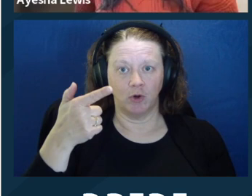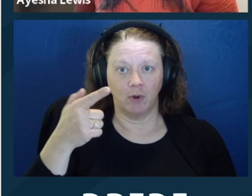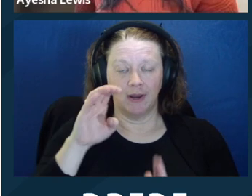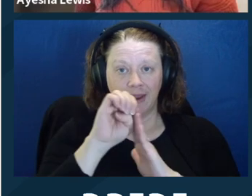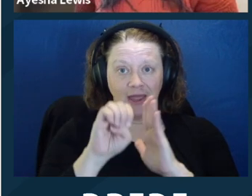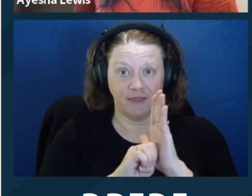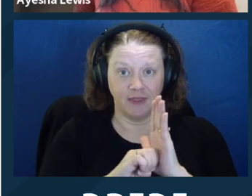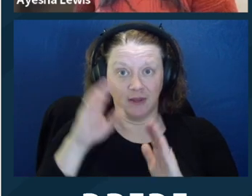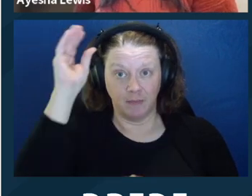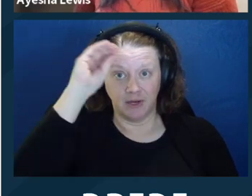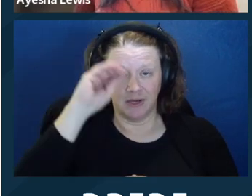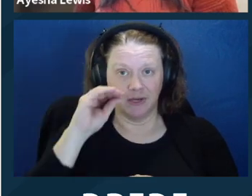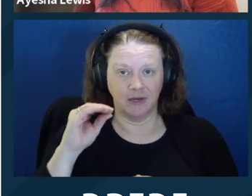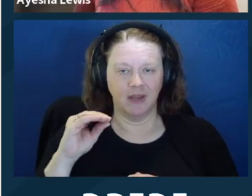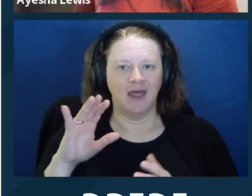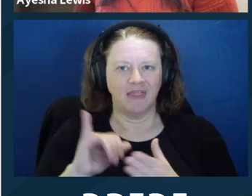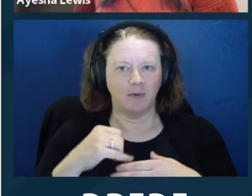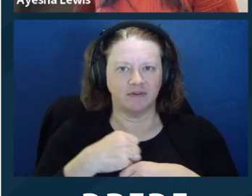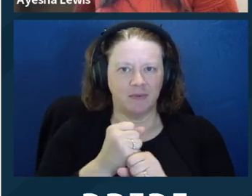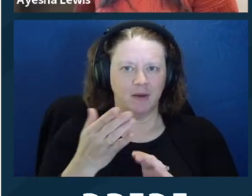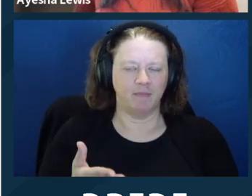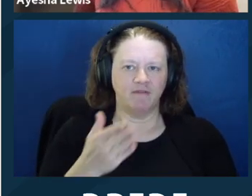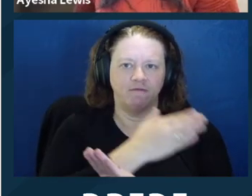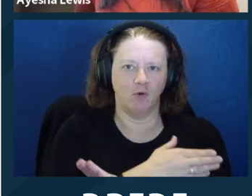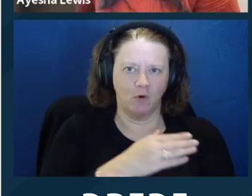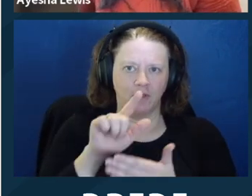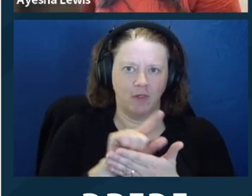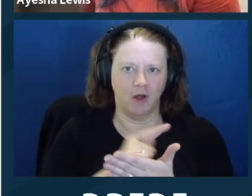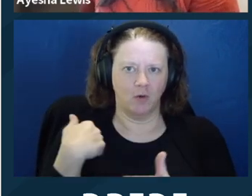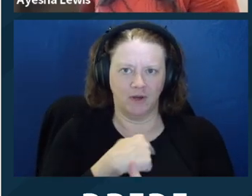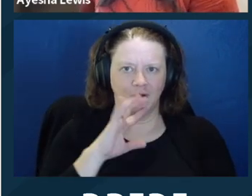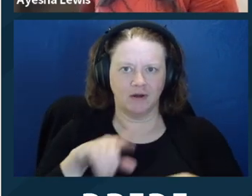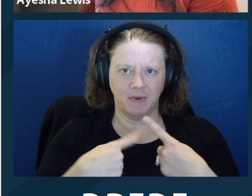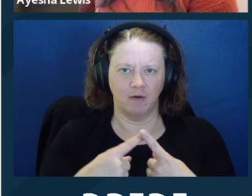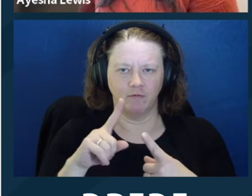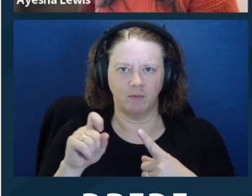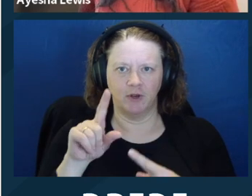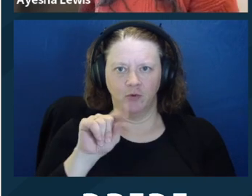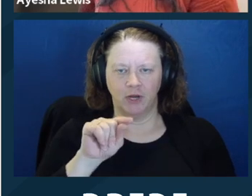2022 that highlights and supports supported decisionmaking.